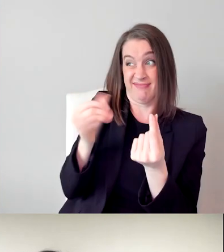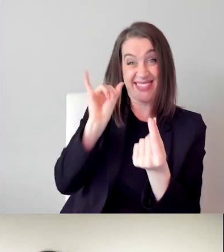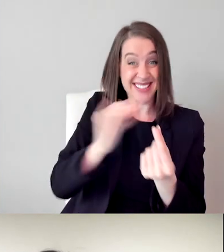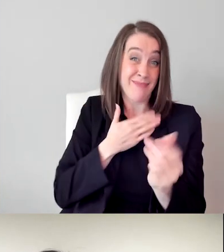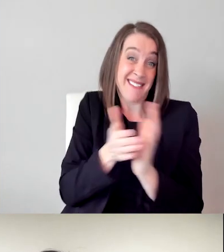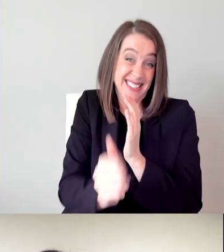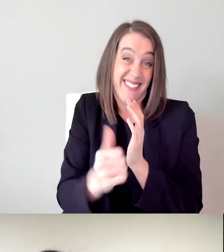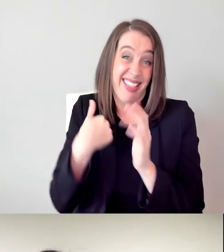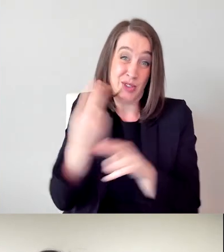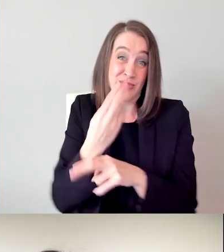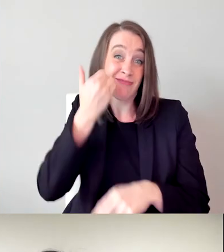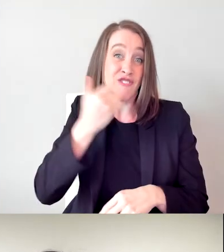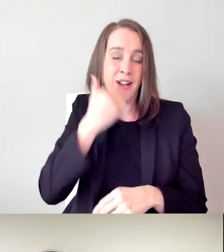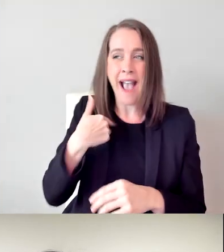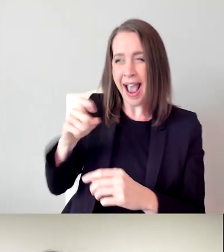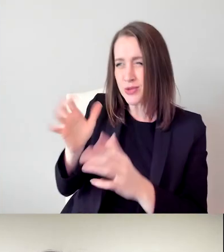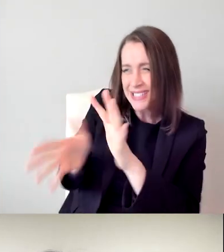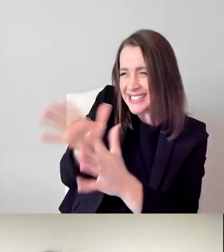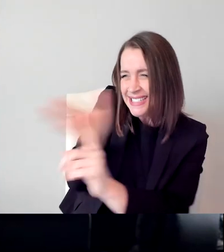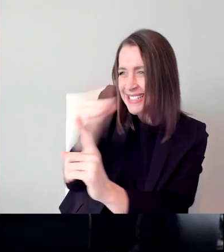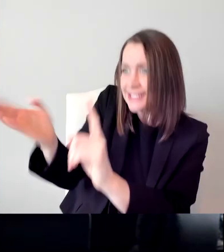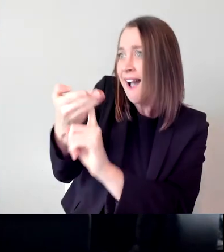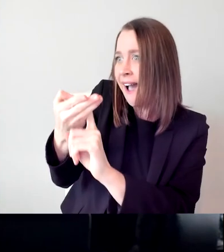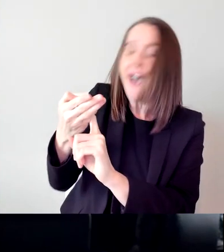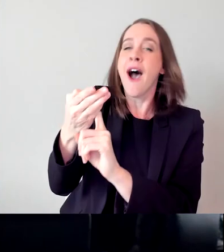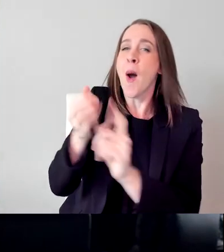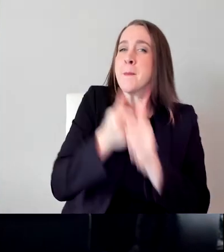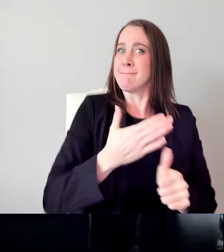I'm getting them to do what I want them to do my way. I grew up doing that.